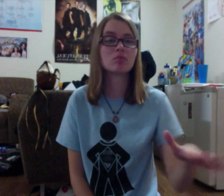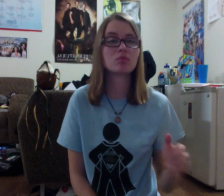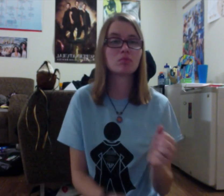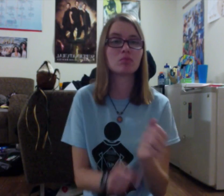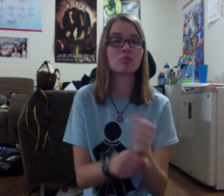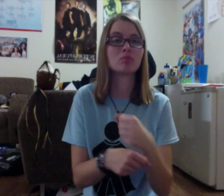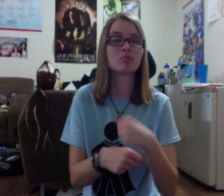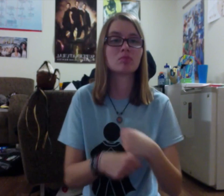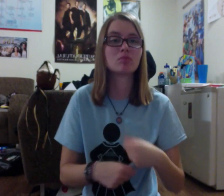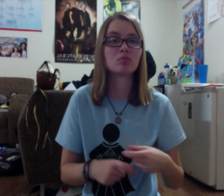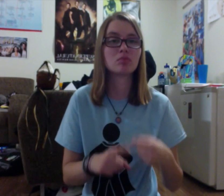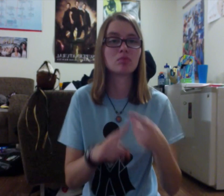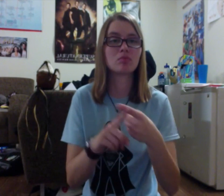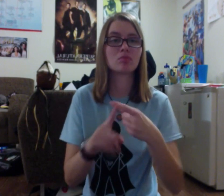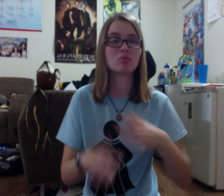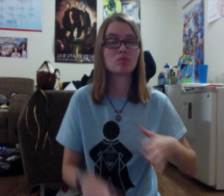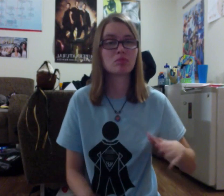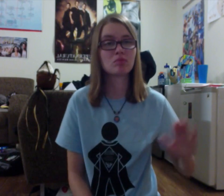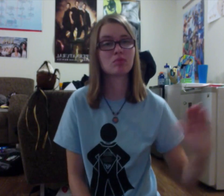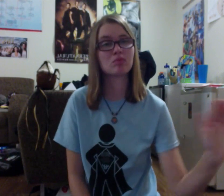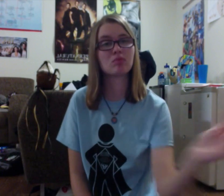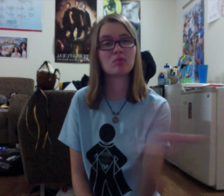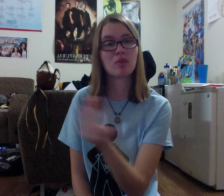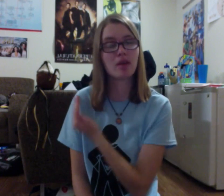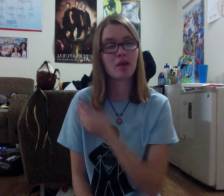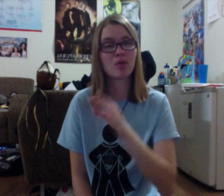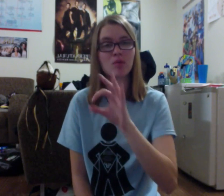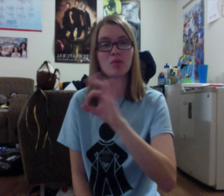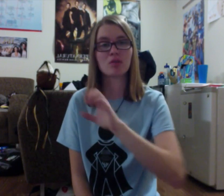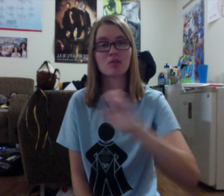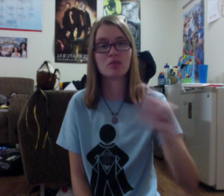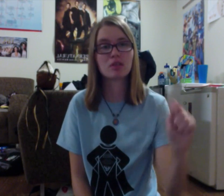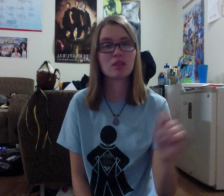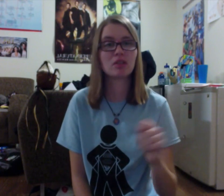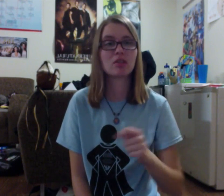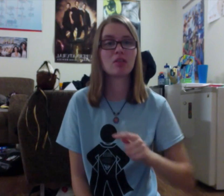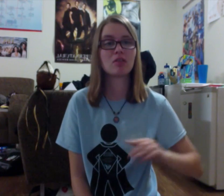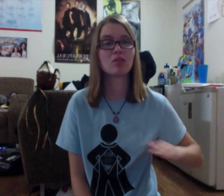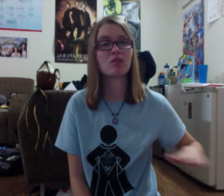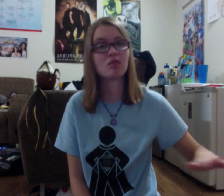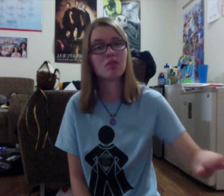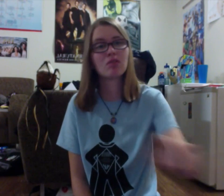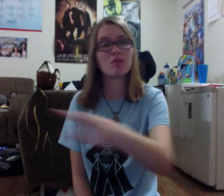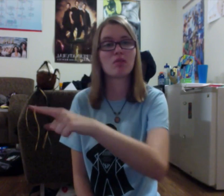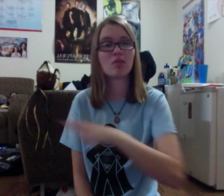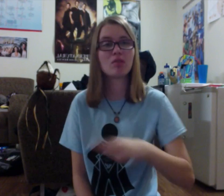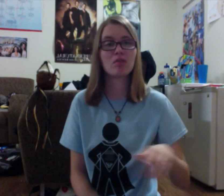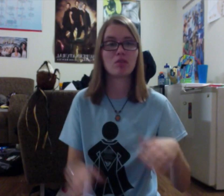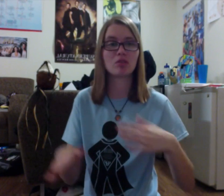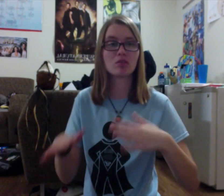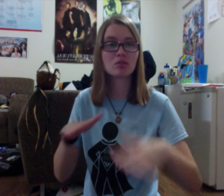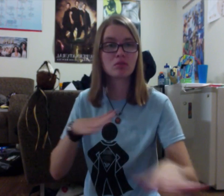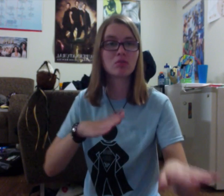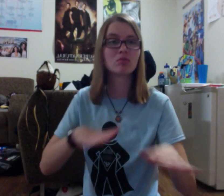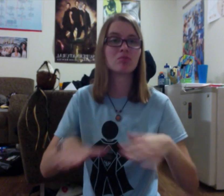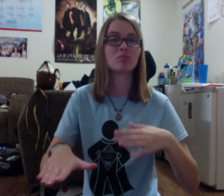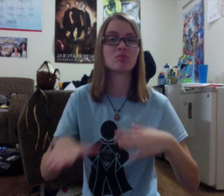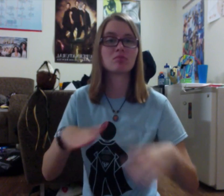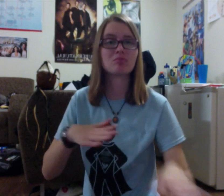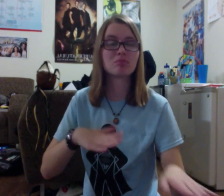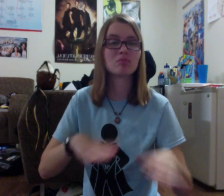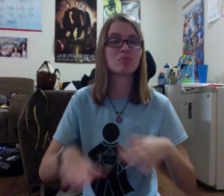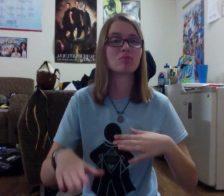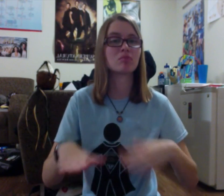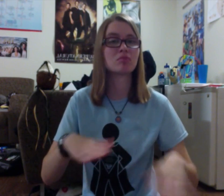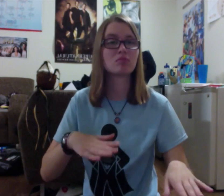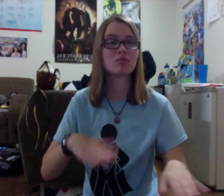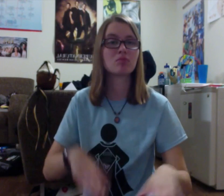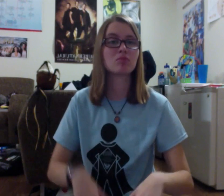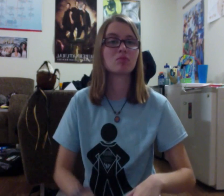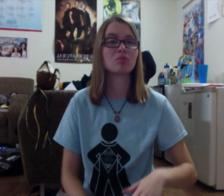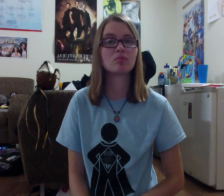they were all made by our feet when we walk;